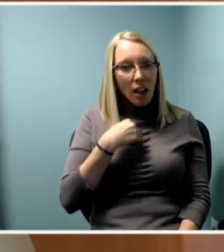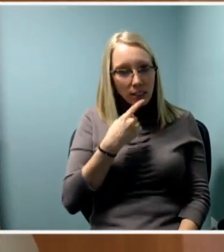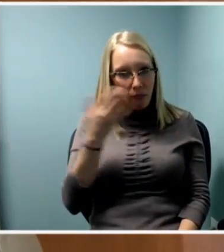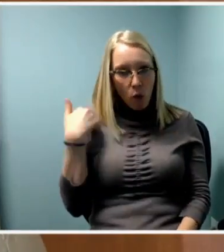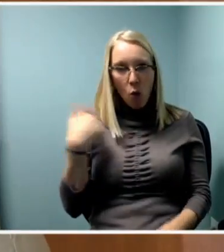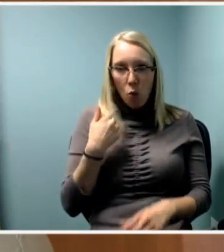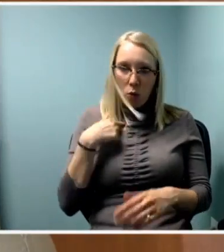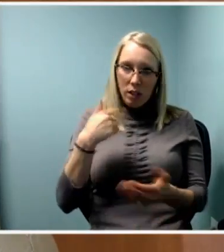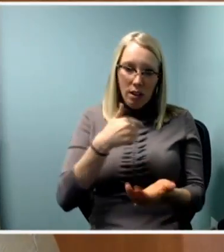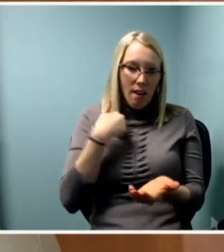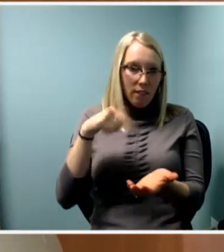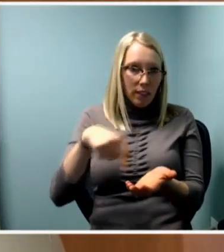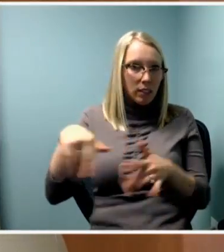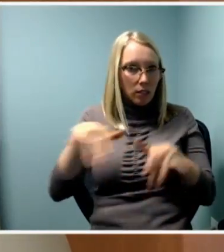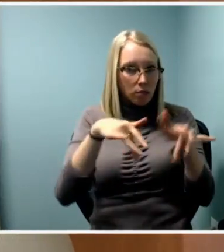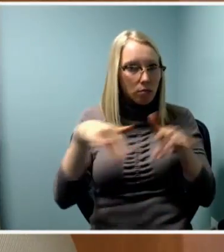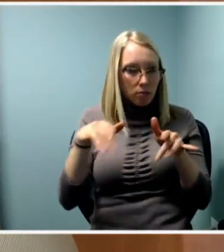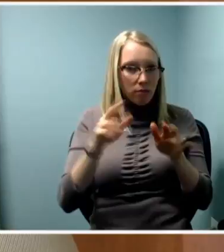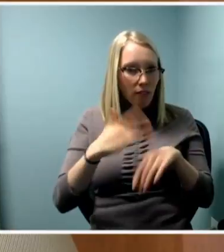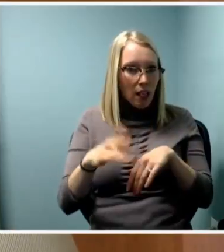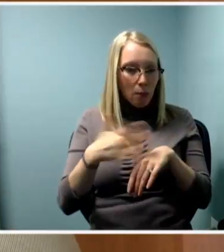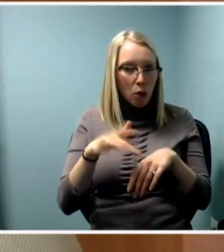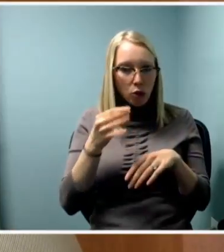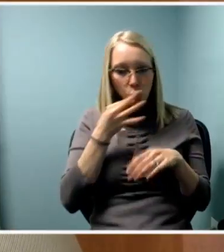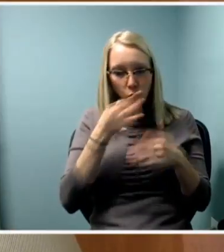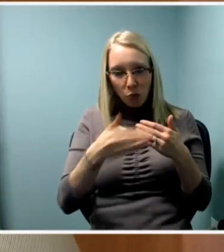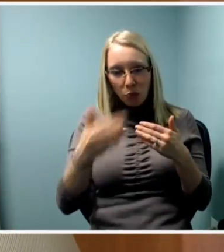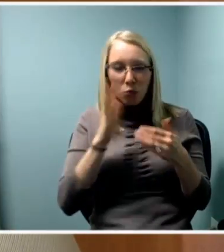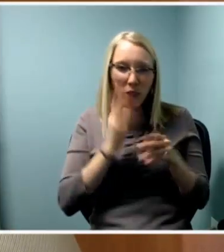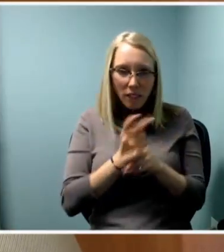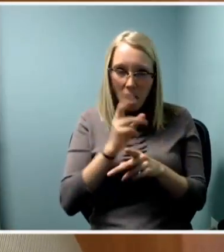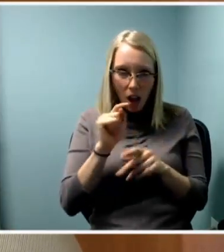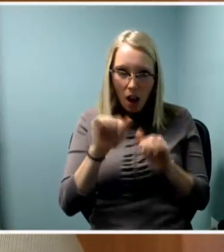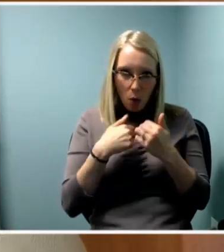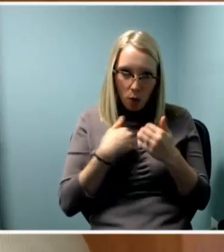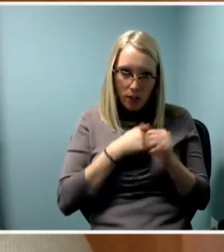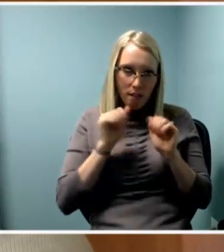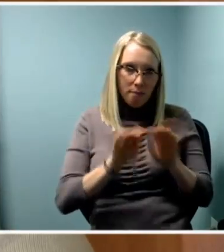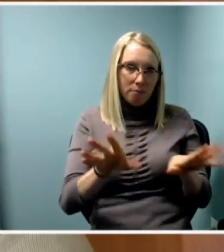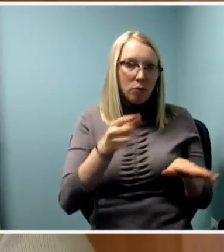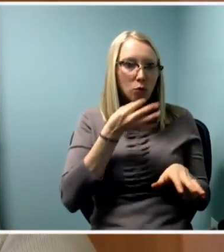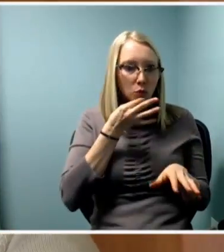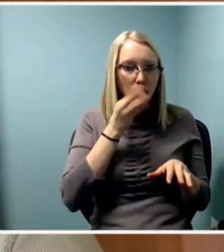we will be figuring out ways to disseminate and put it up and spread it around.